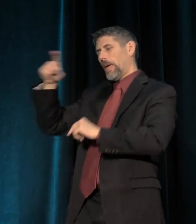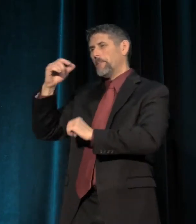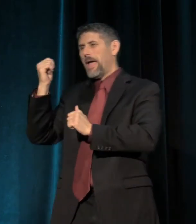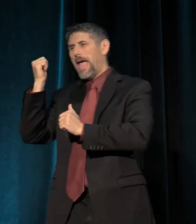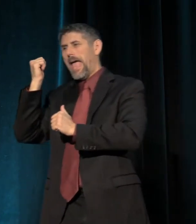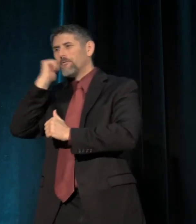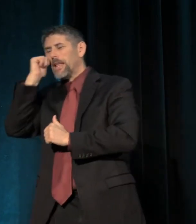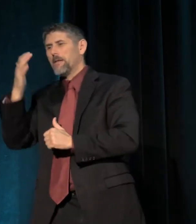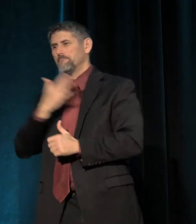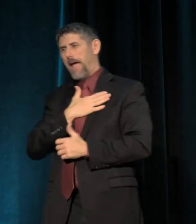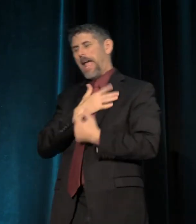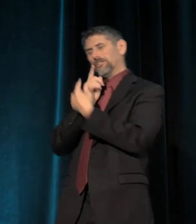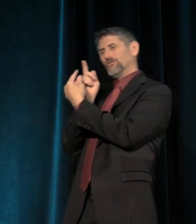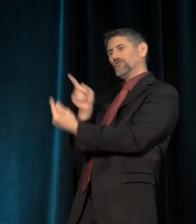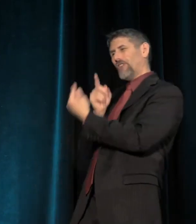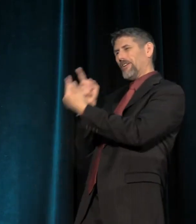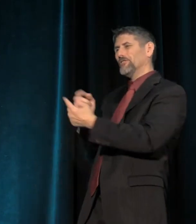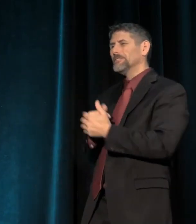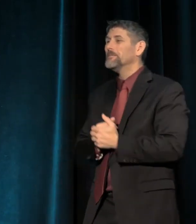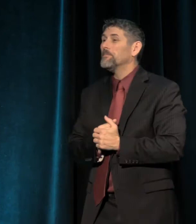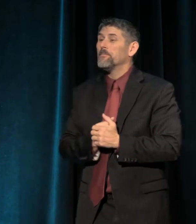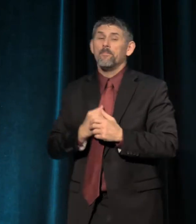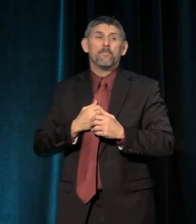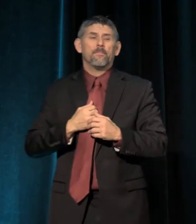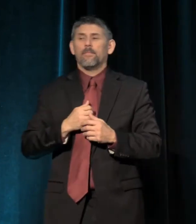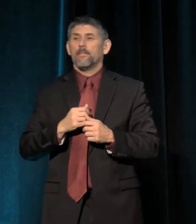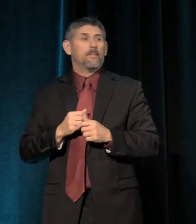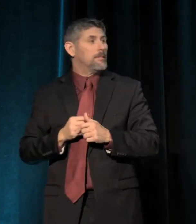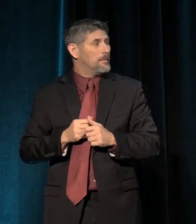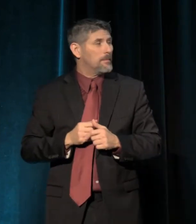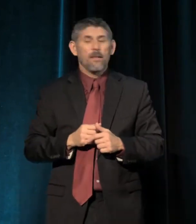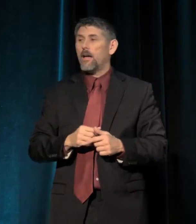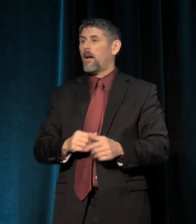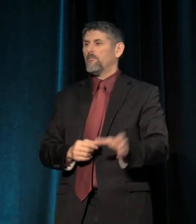My own struggles. It's a big fat book, "My Struggle."